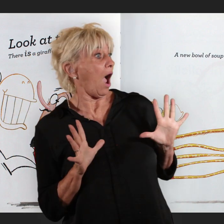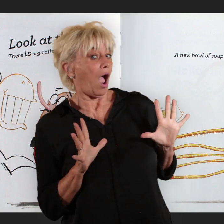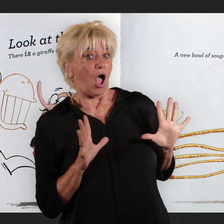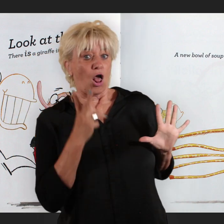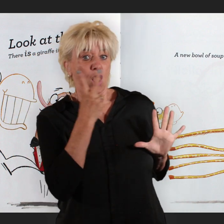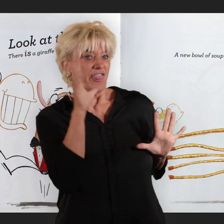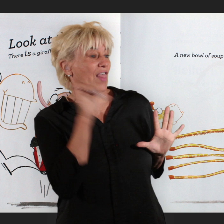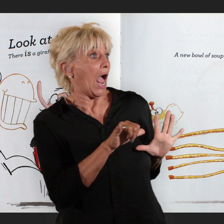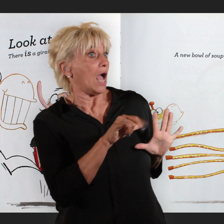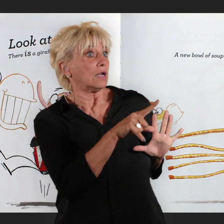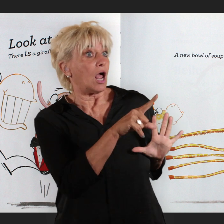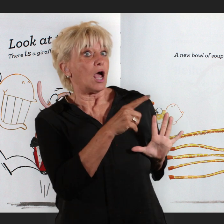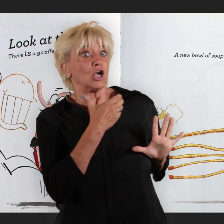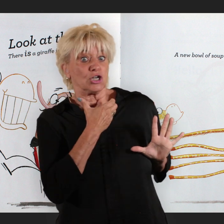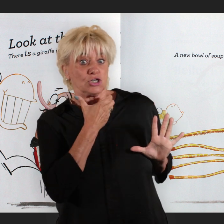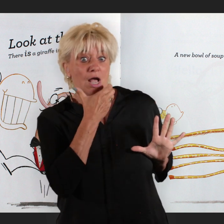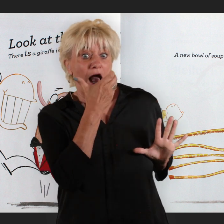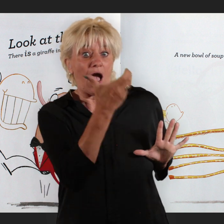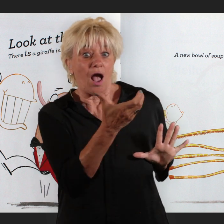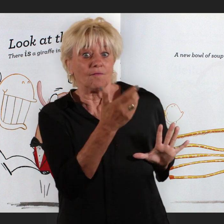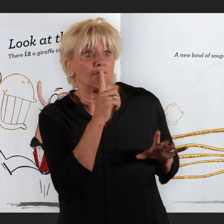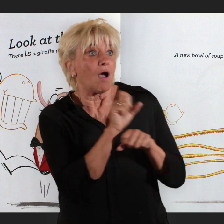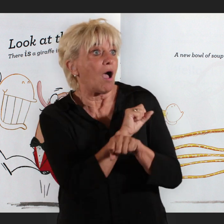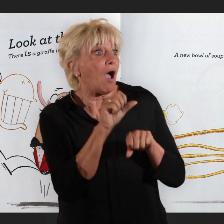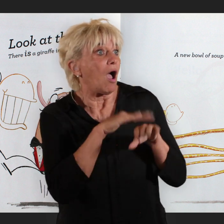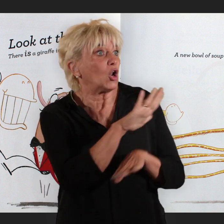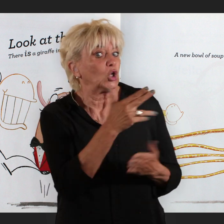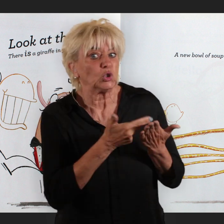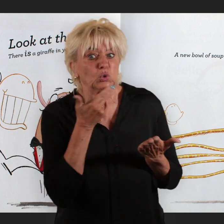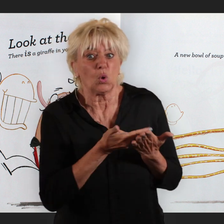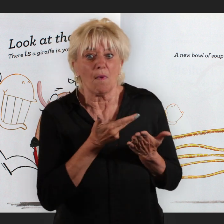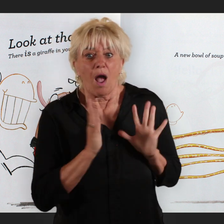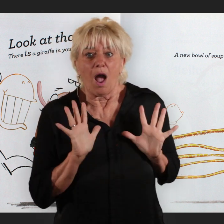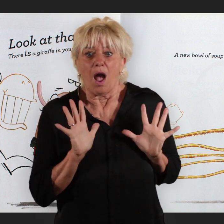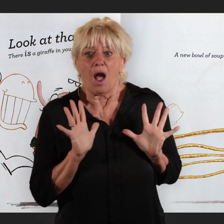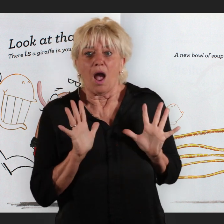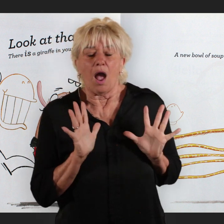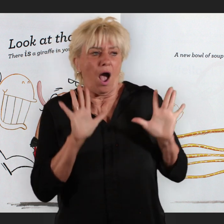Look at that! There IS a giraffe in your soup!